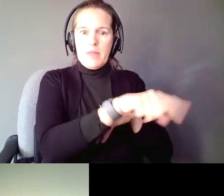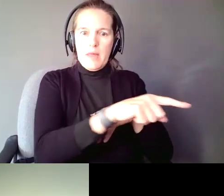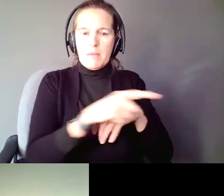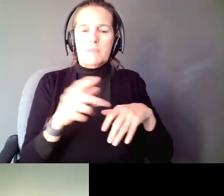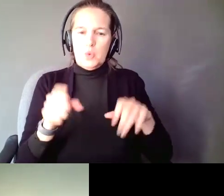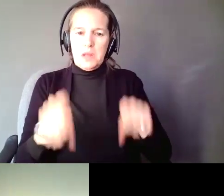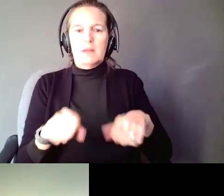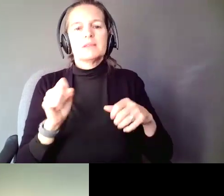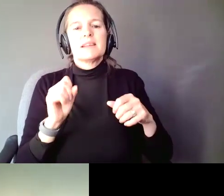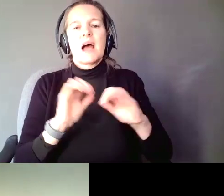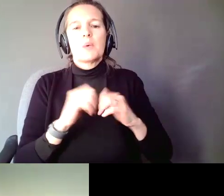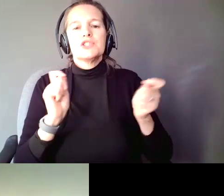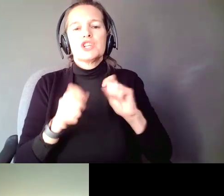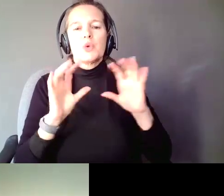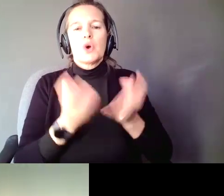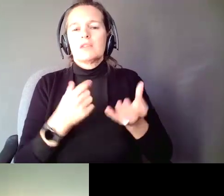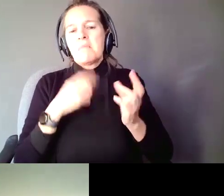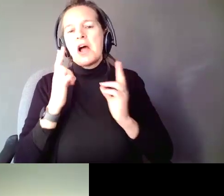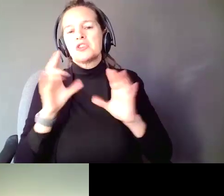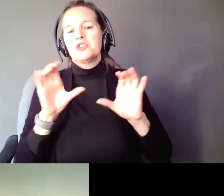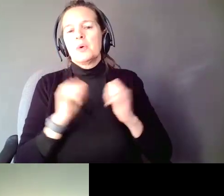and I will be honored to do it with you. Thank you so much.